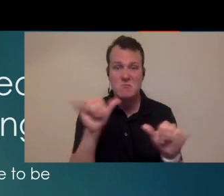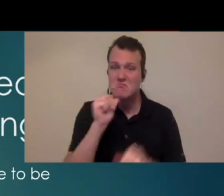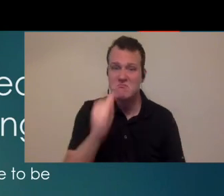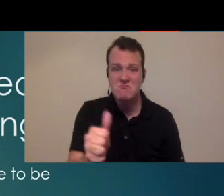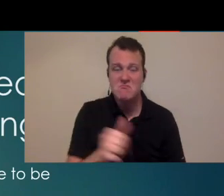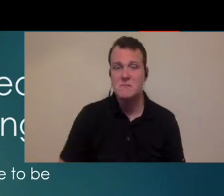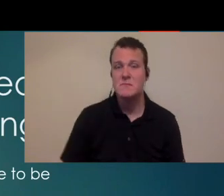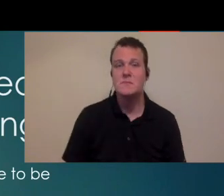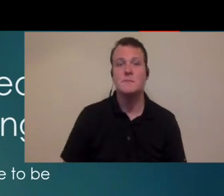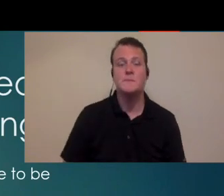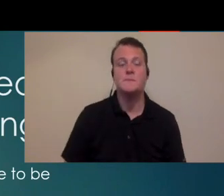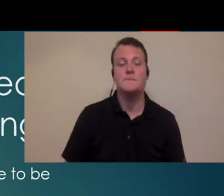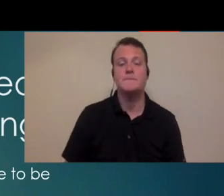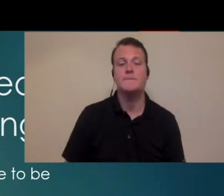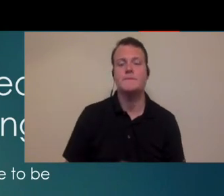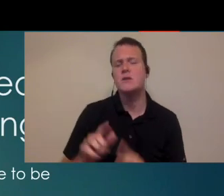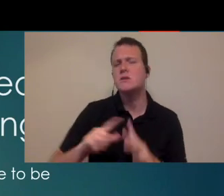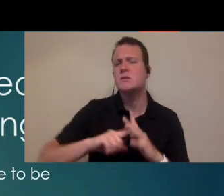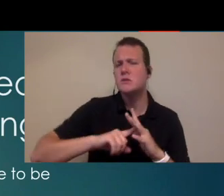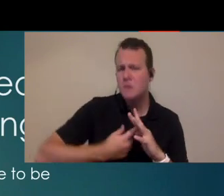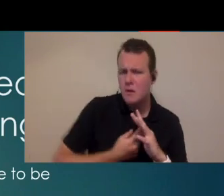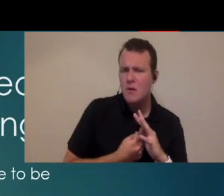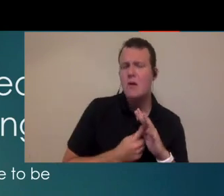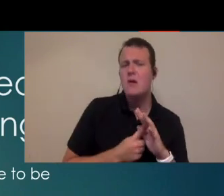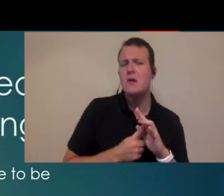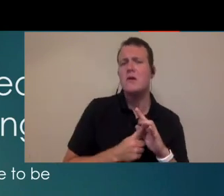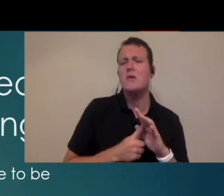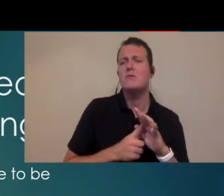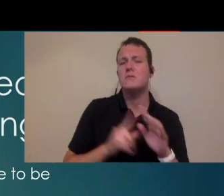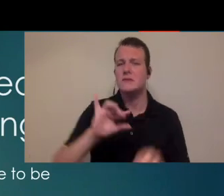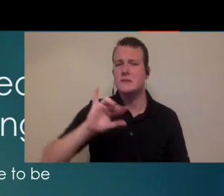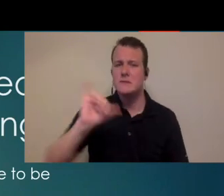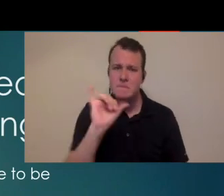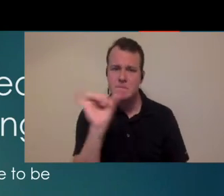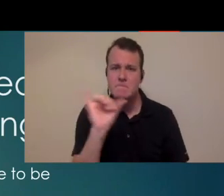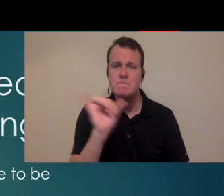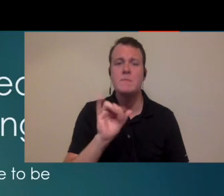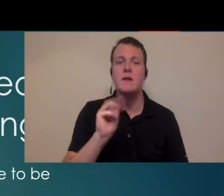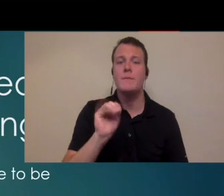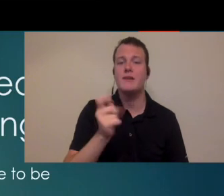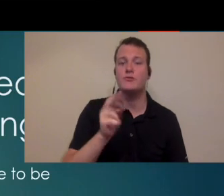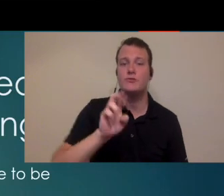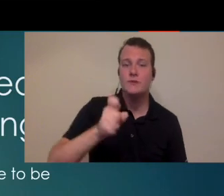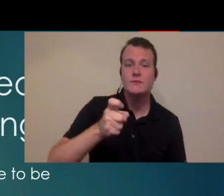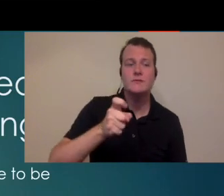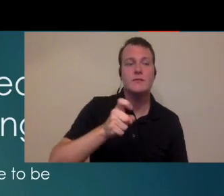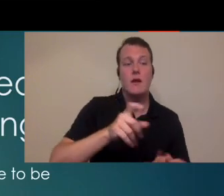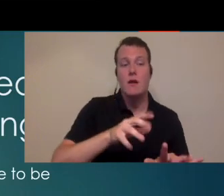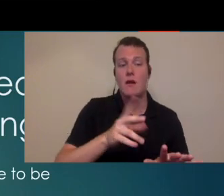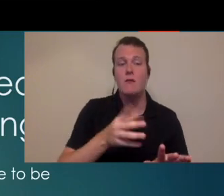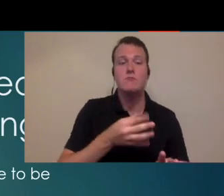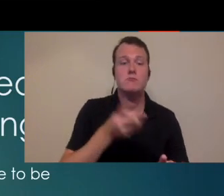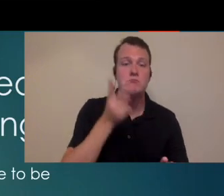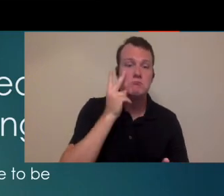we have a clinic that is set up they all sort of start the same so we kind of start with the same scheduling matrix and then sort of see where it takes us